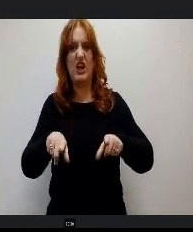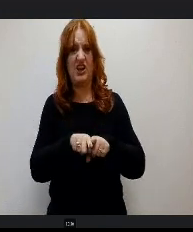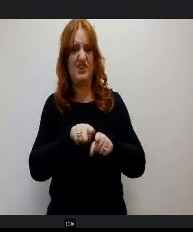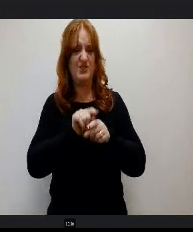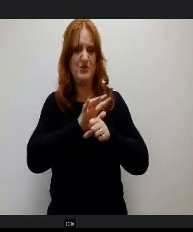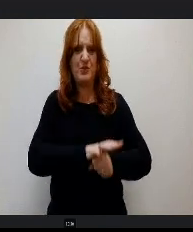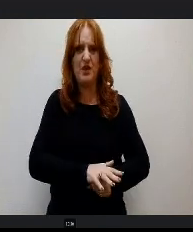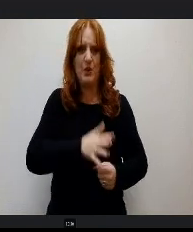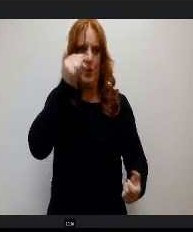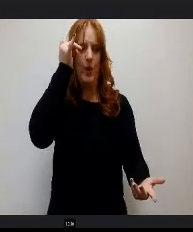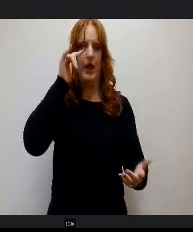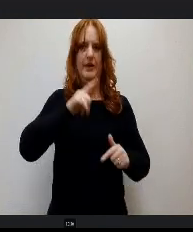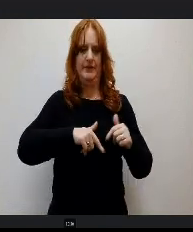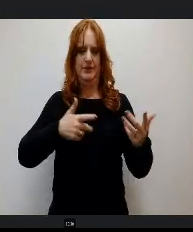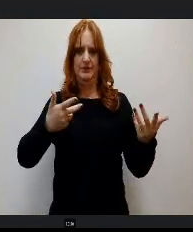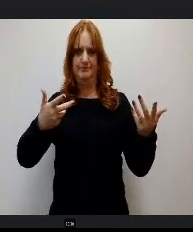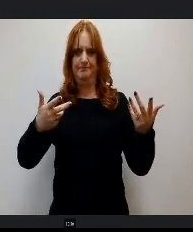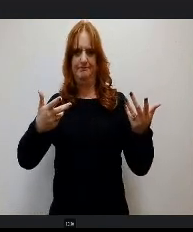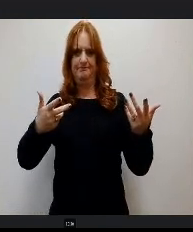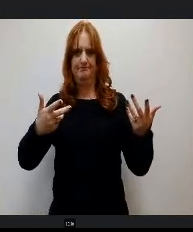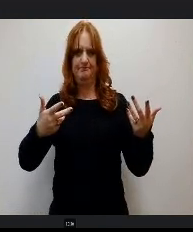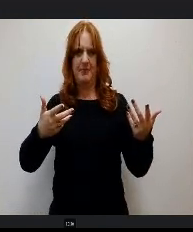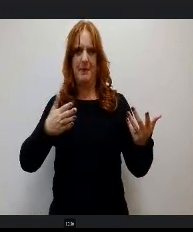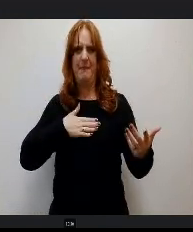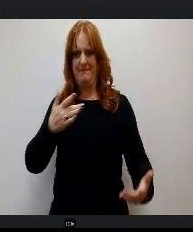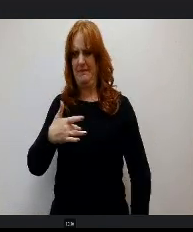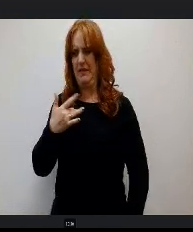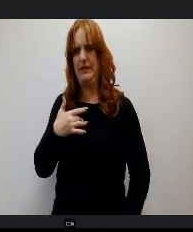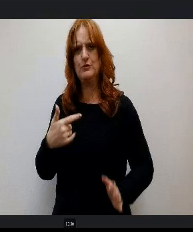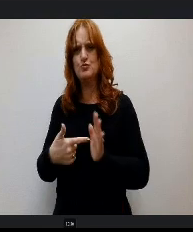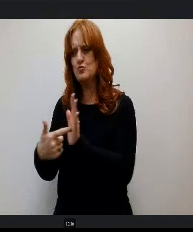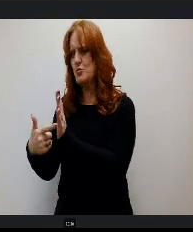know how to show how I felt about it because the class would move forward.